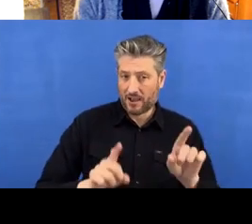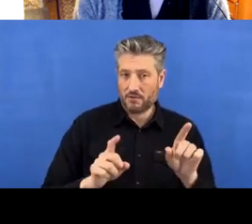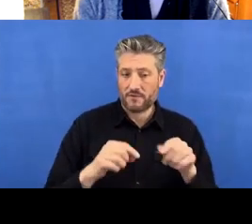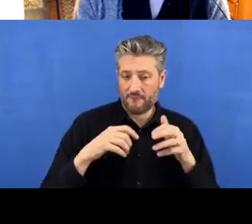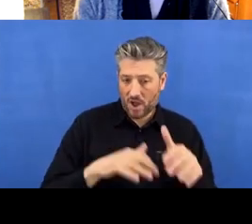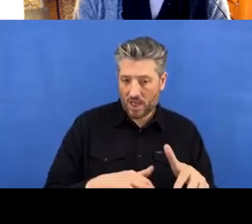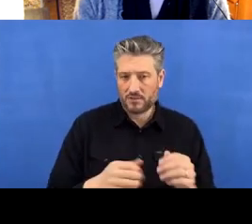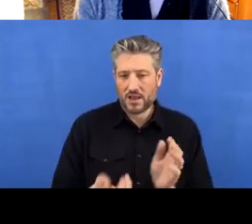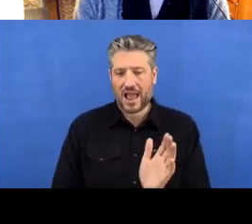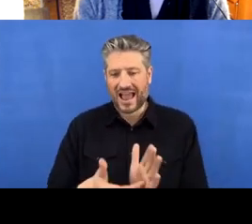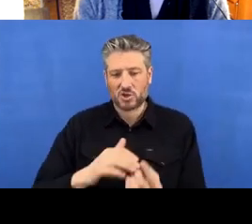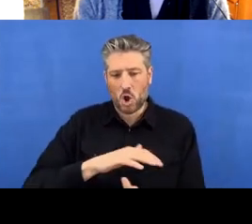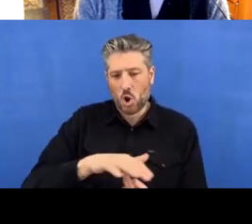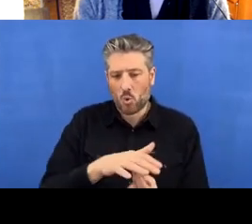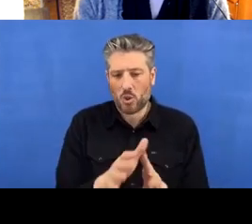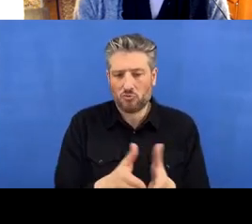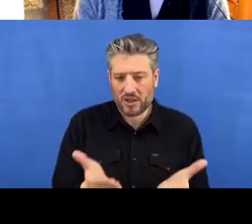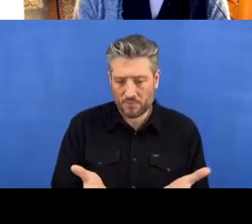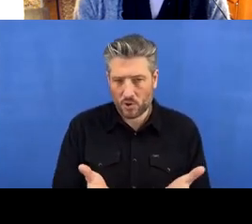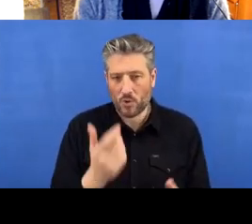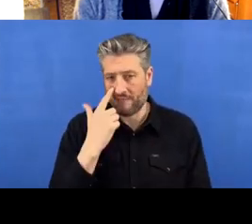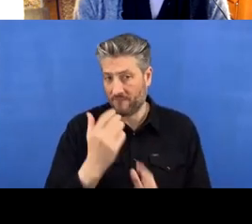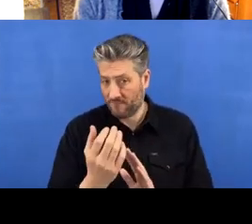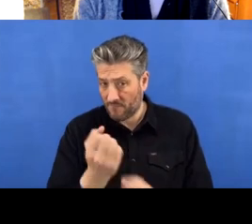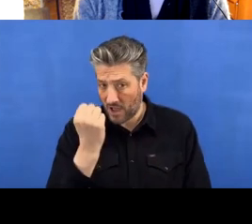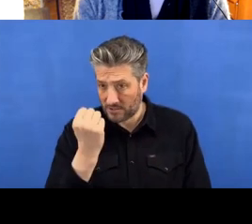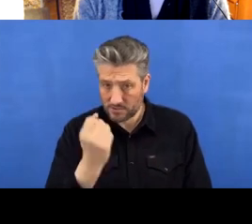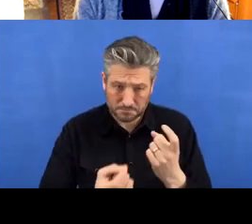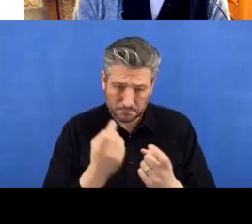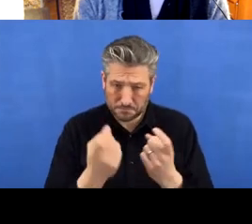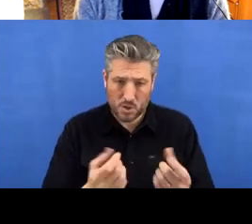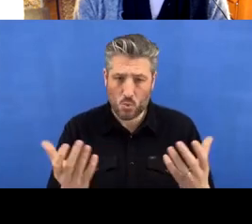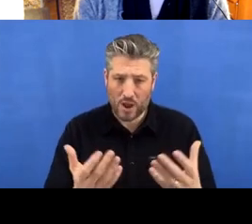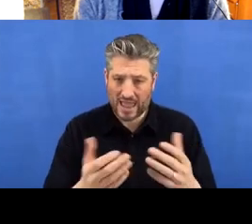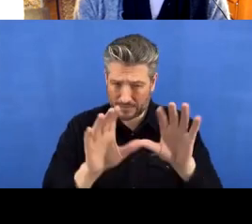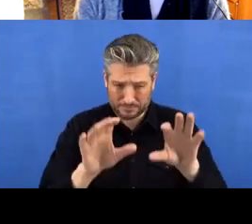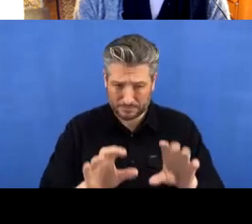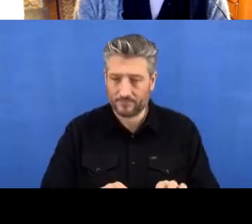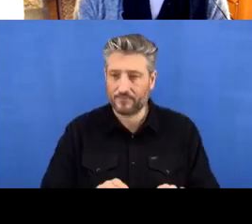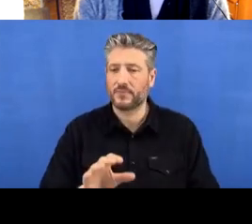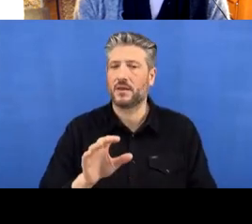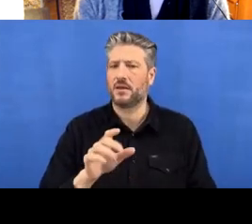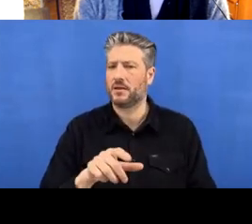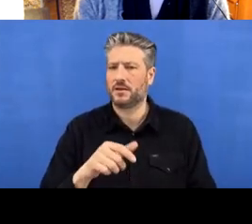and then we just find where it is on our computer. I don't know if I can do this over and